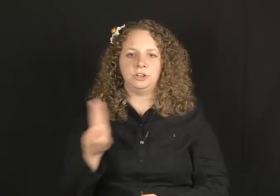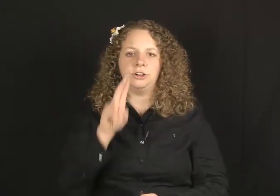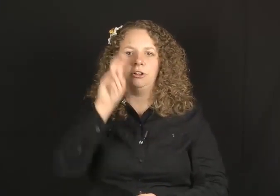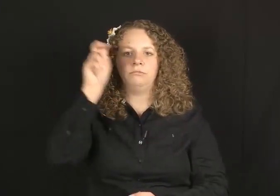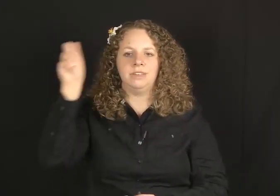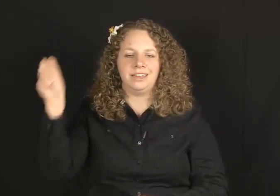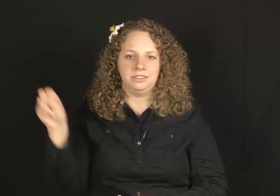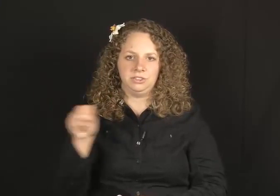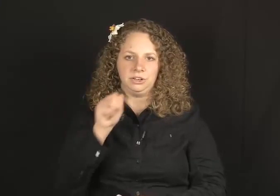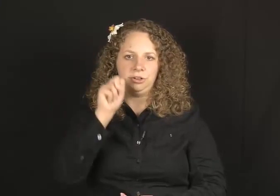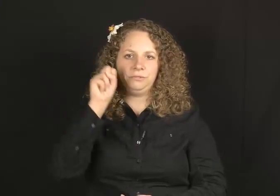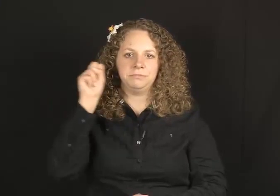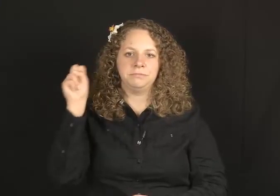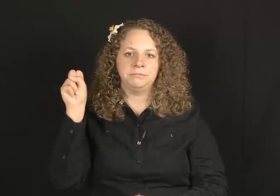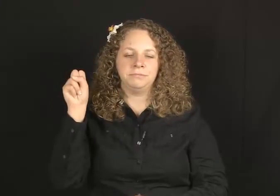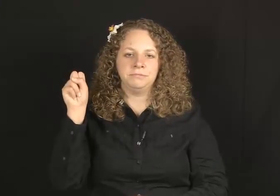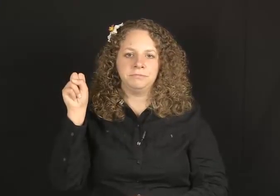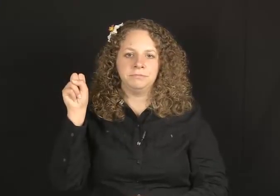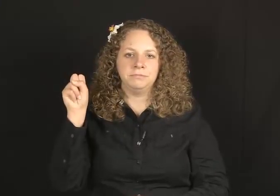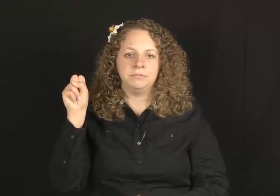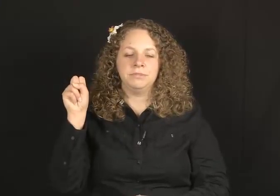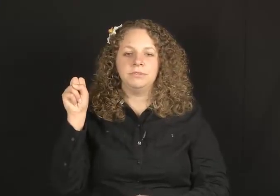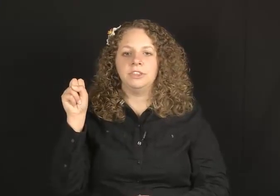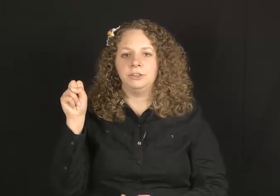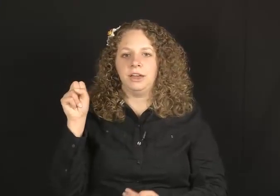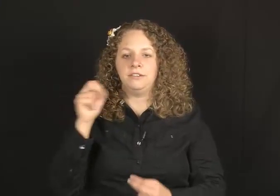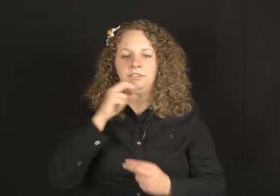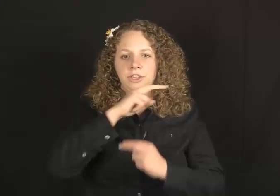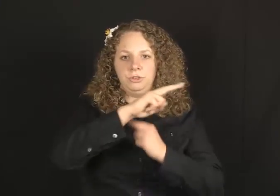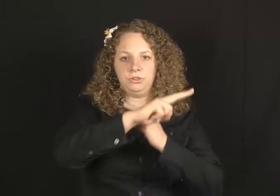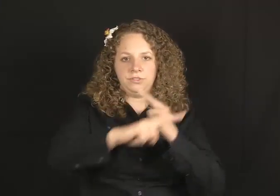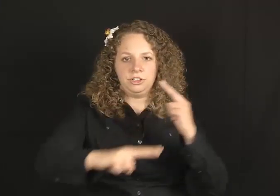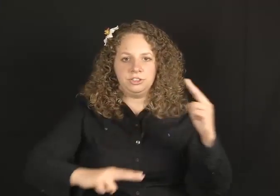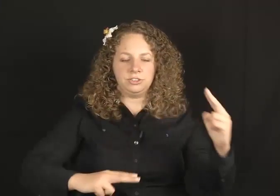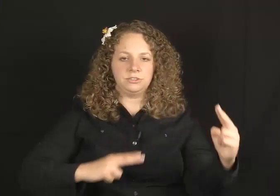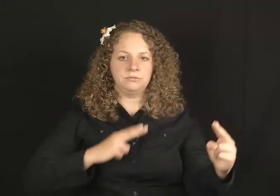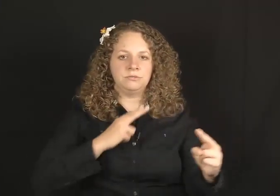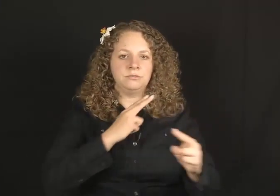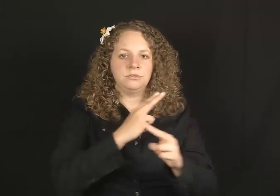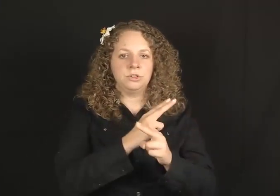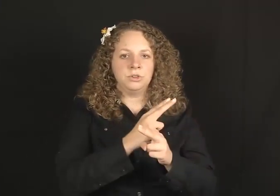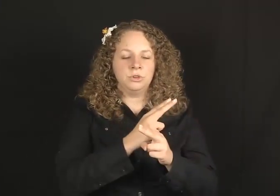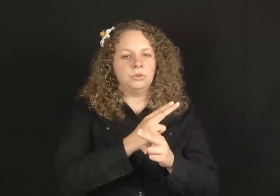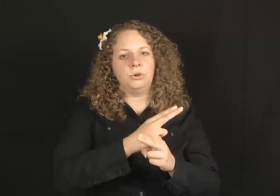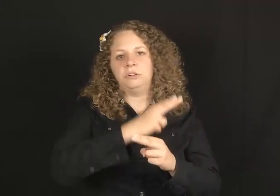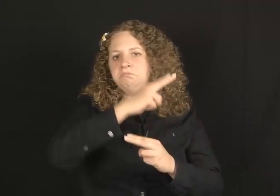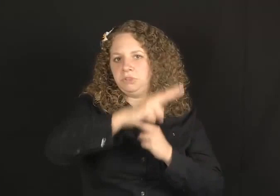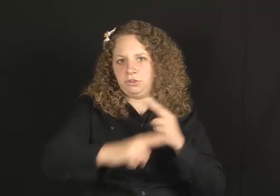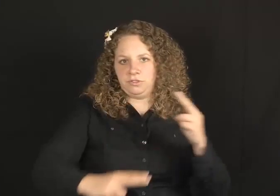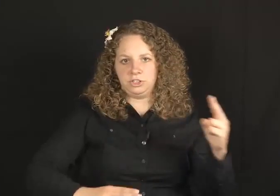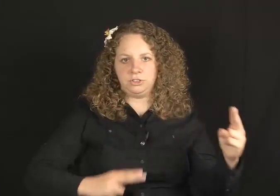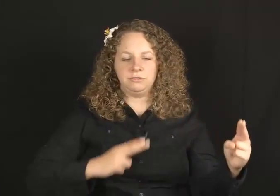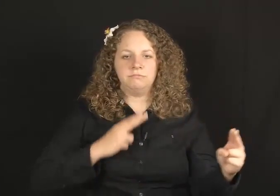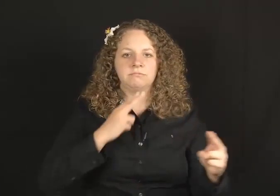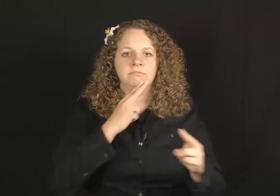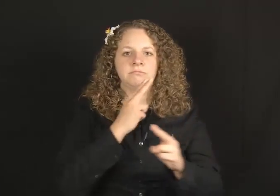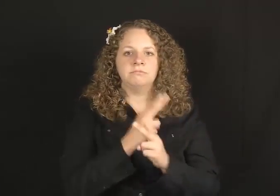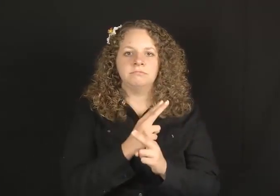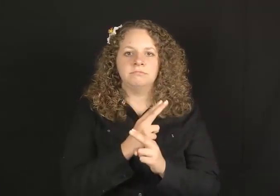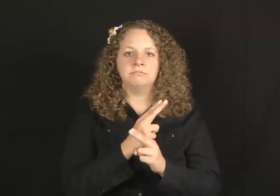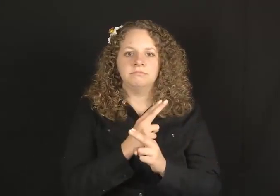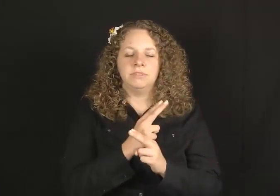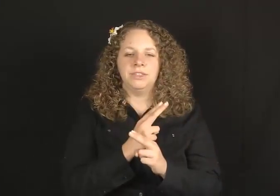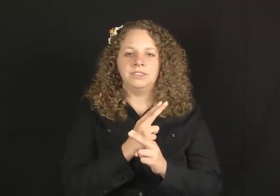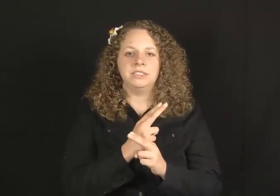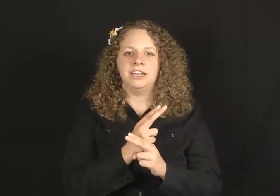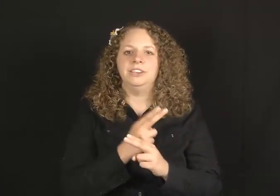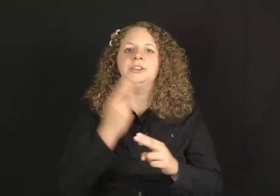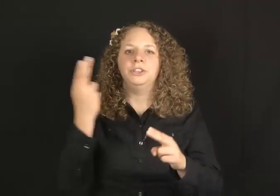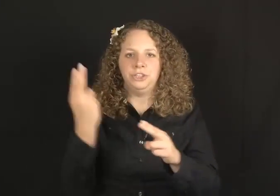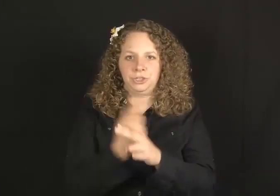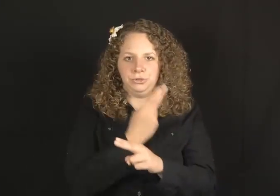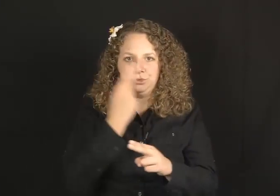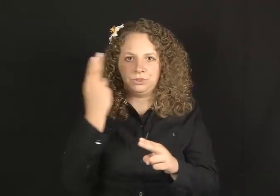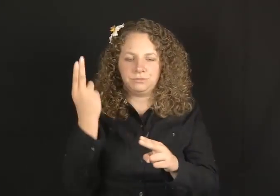Then you have UNIVERSE/UNIVERSAL and the sign USE.